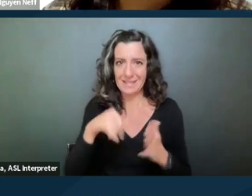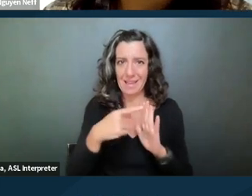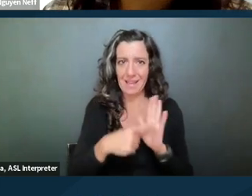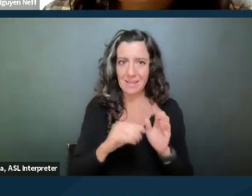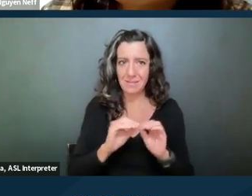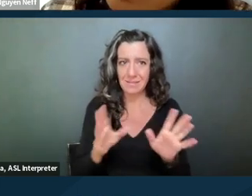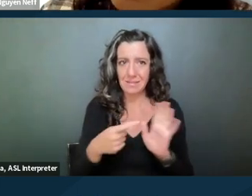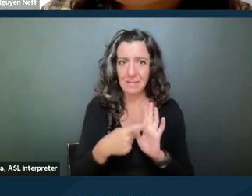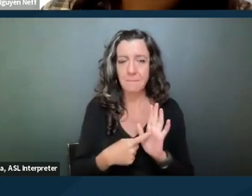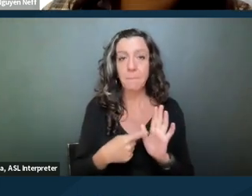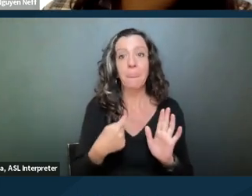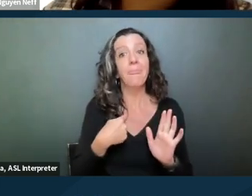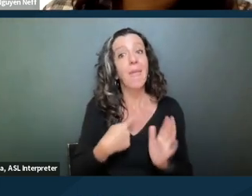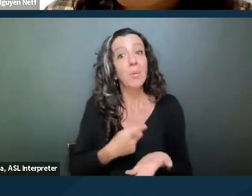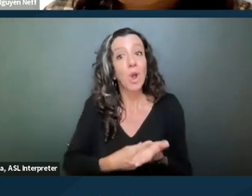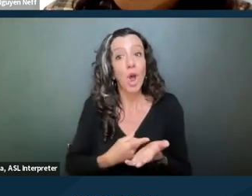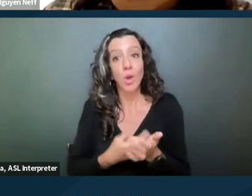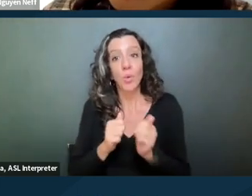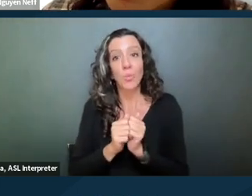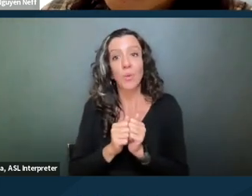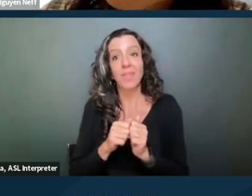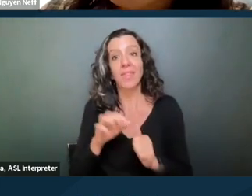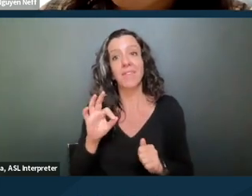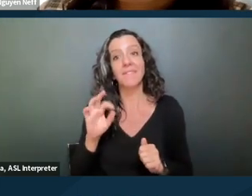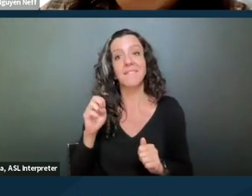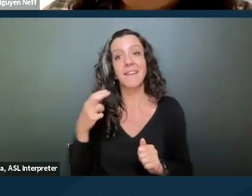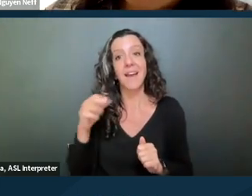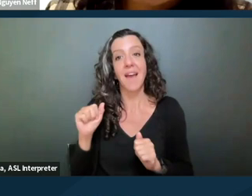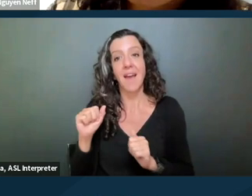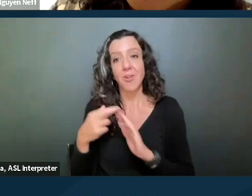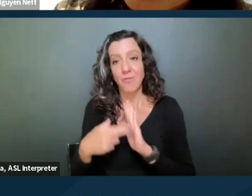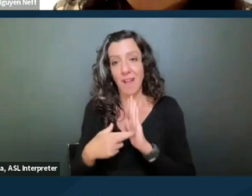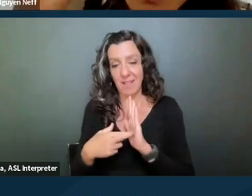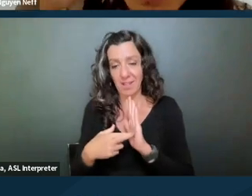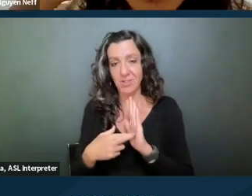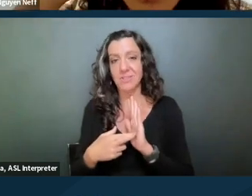I would argue that under the FEHA regulations that says that you can make,